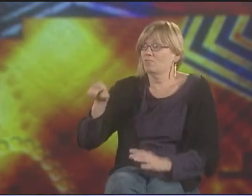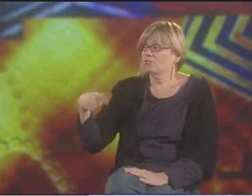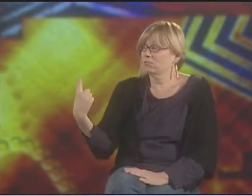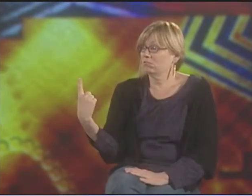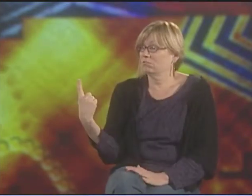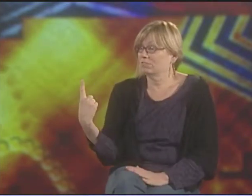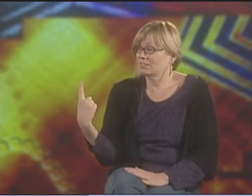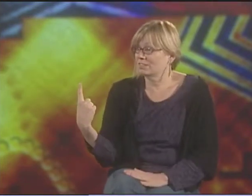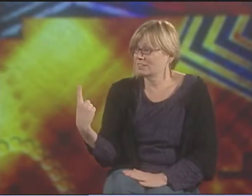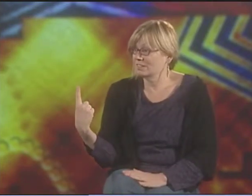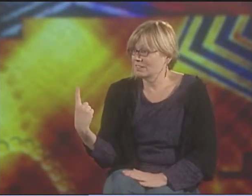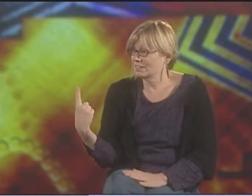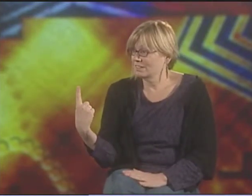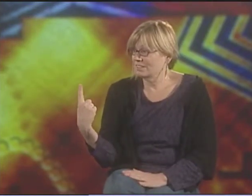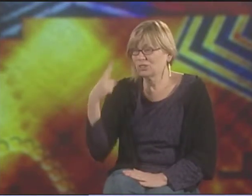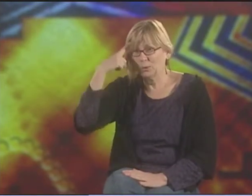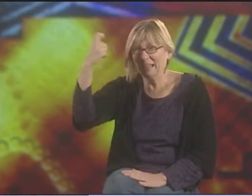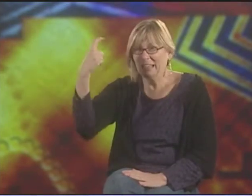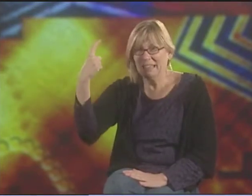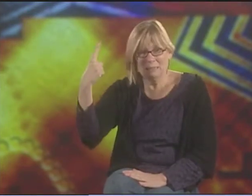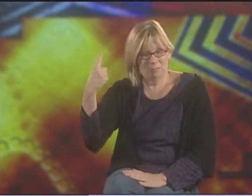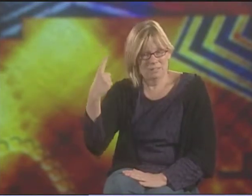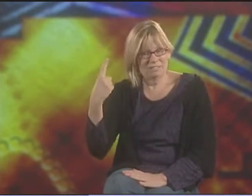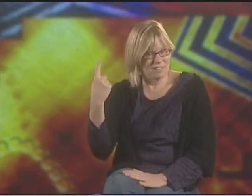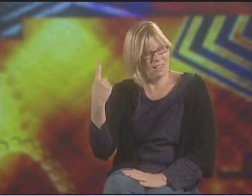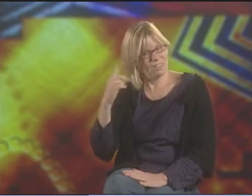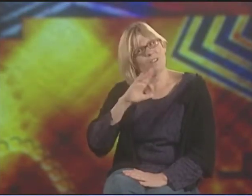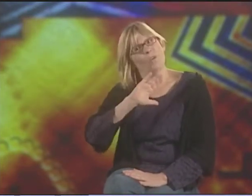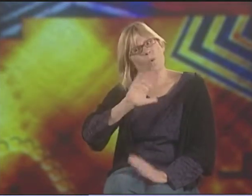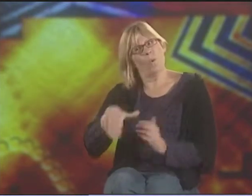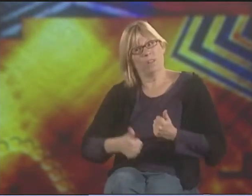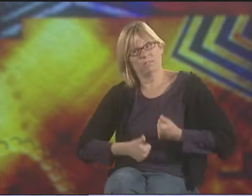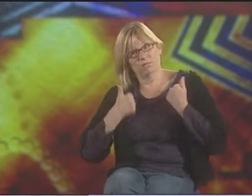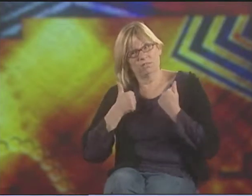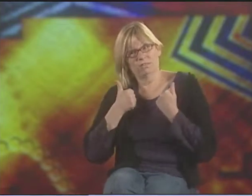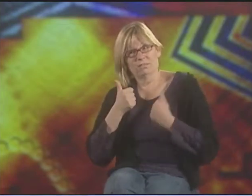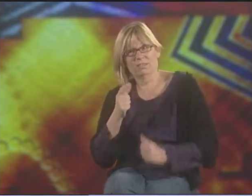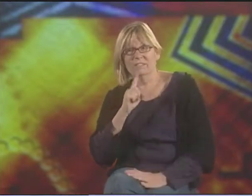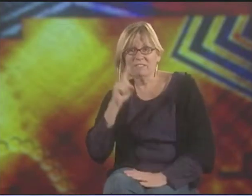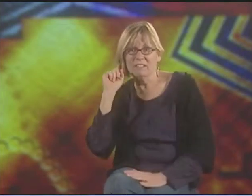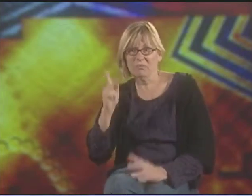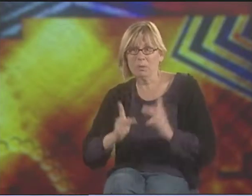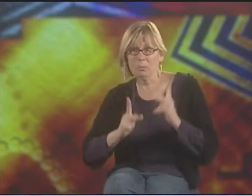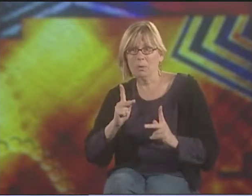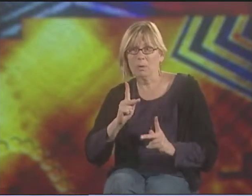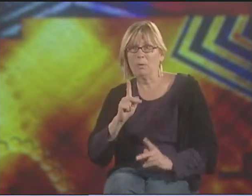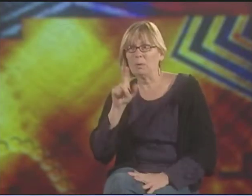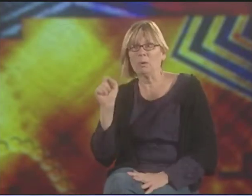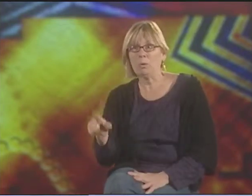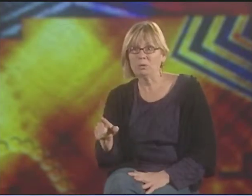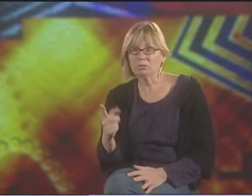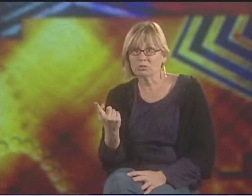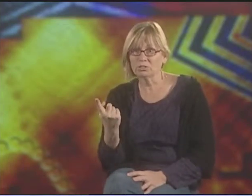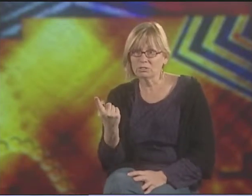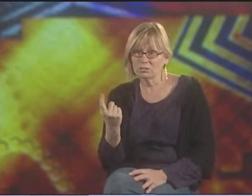IT'S SO MUCH MORE THAN JUST A DREAM REALLY, RIGHT? IT'S YOUR WHOLE LIFE, THE WHOLE LIFE OF A DEAF PERSON.